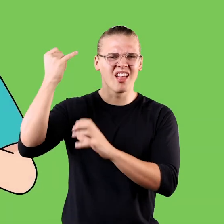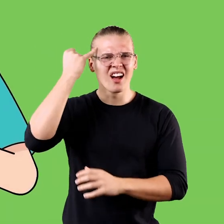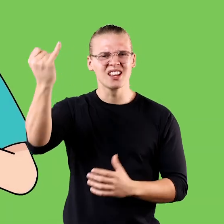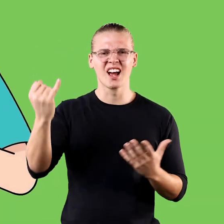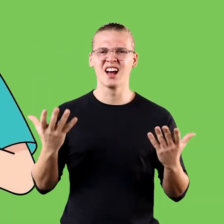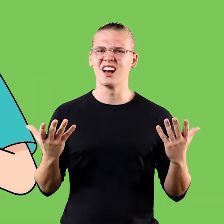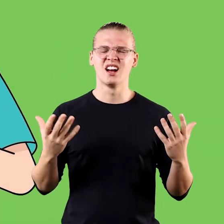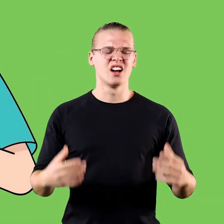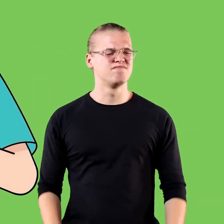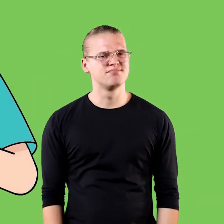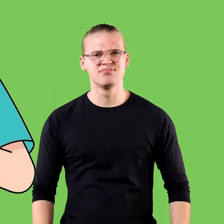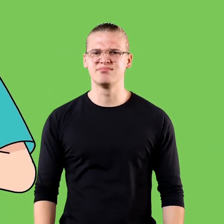That was a terrible idea.